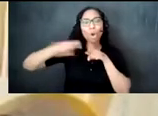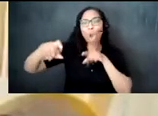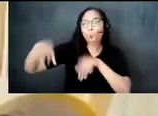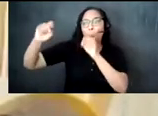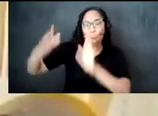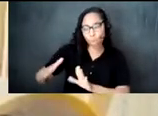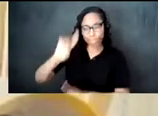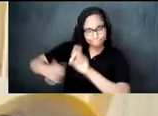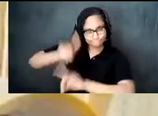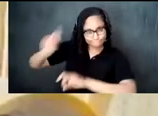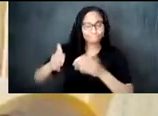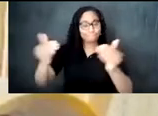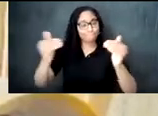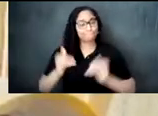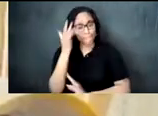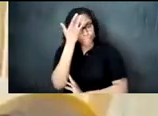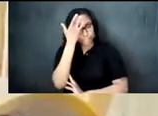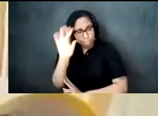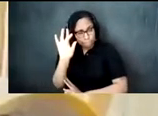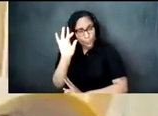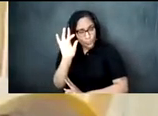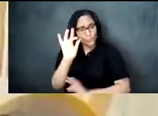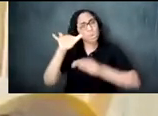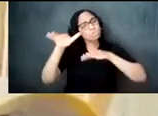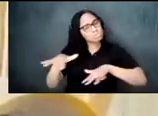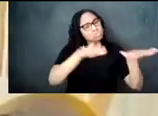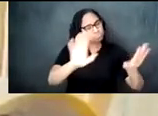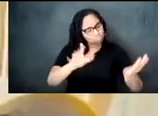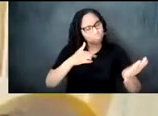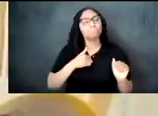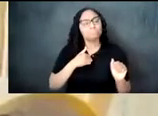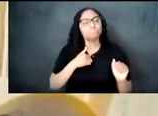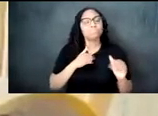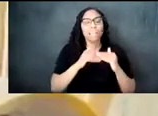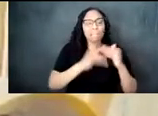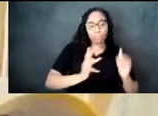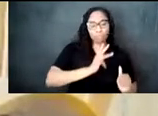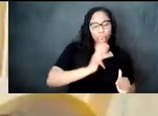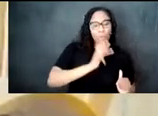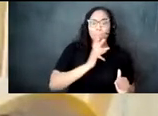is somewhat informal but in which you are still expected to be well dressed this can mean anything